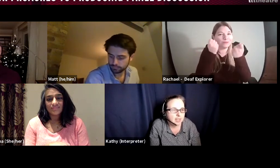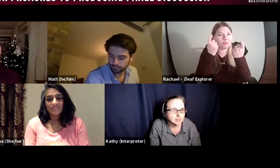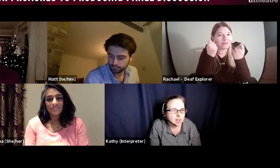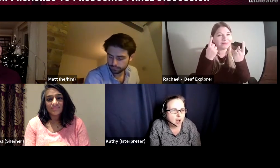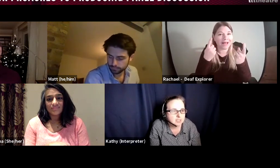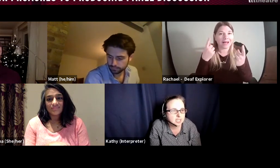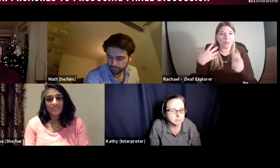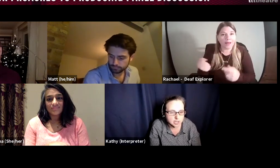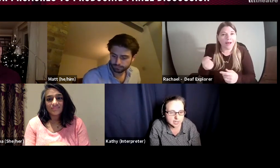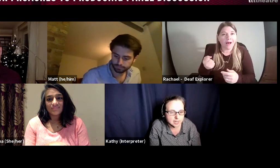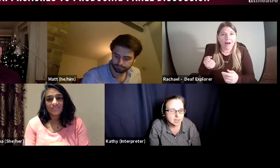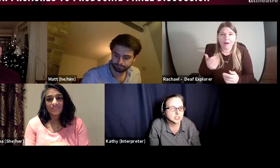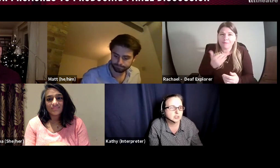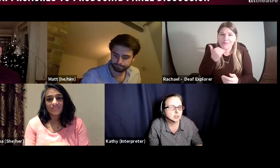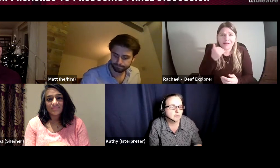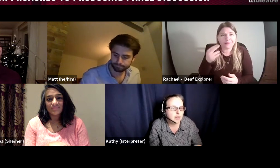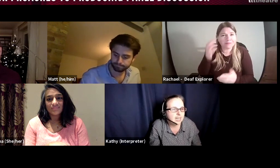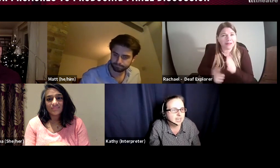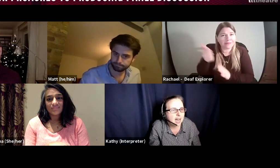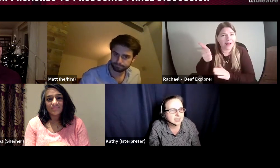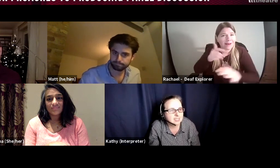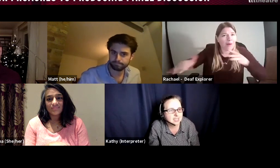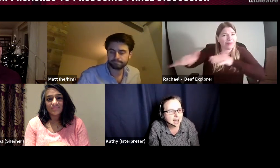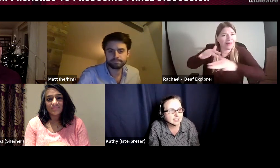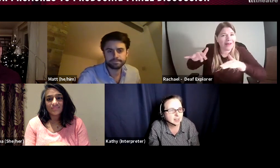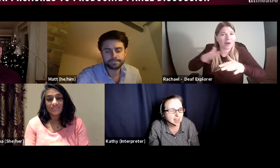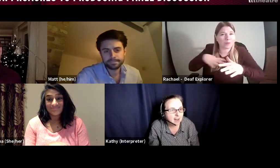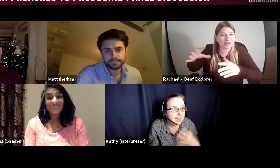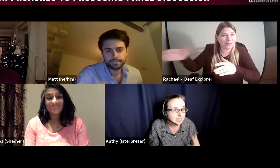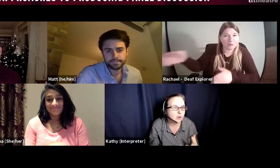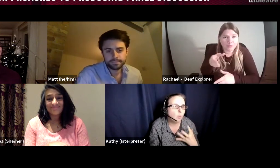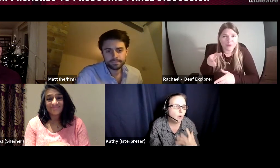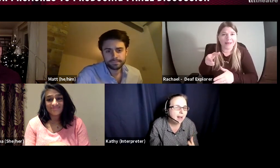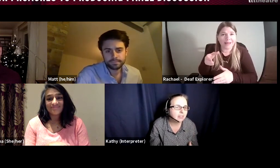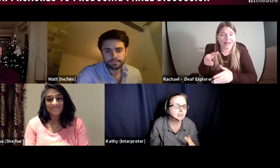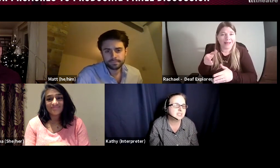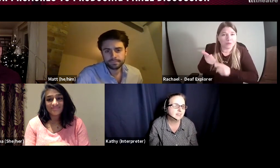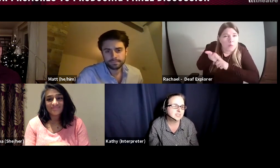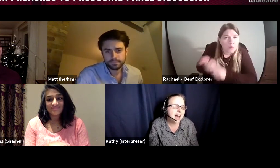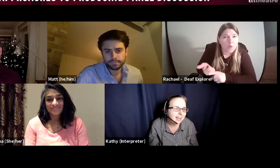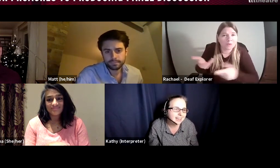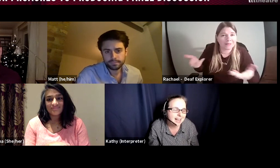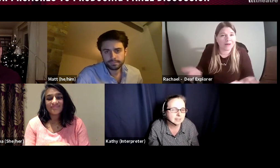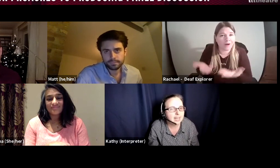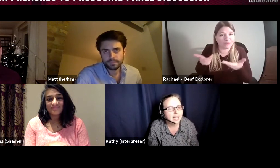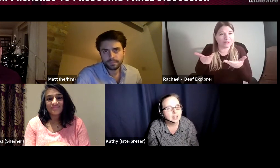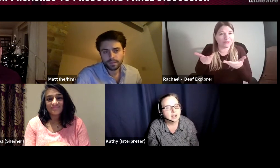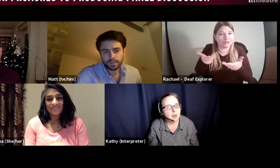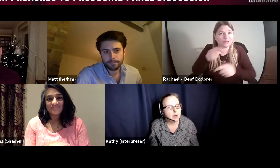the arts community to really understand that there is a wealth of deaf talent out there, and we need